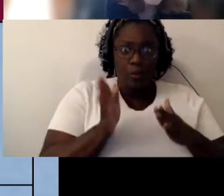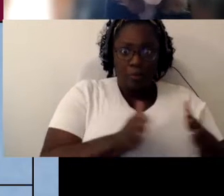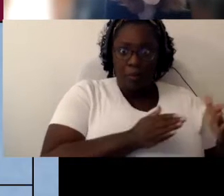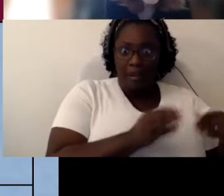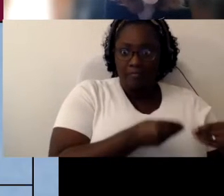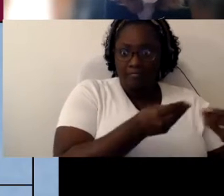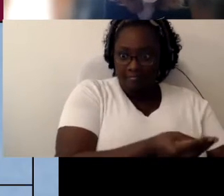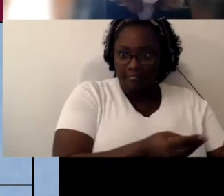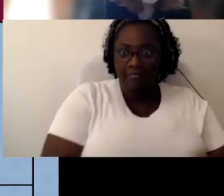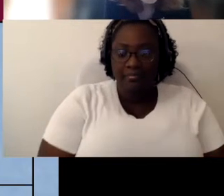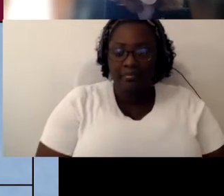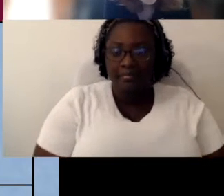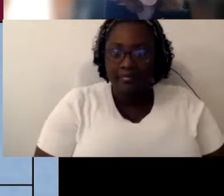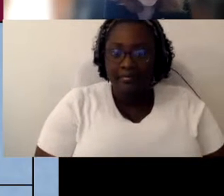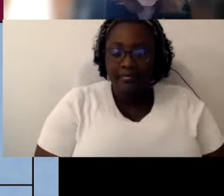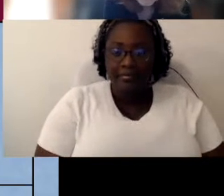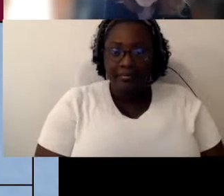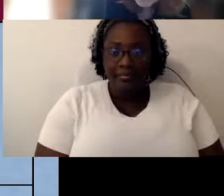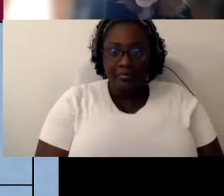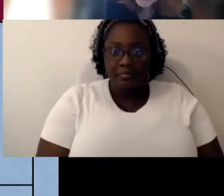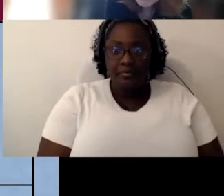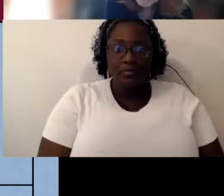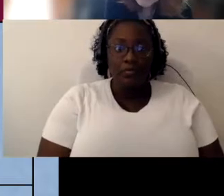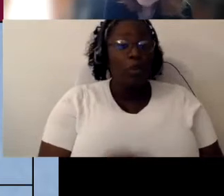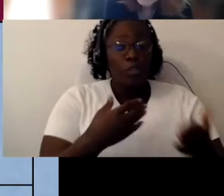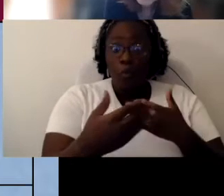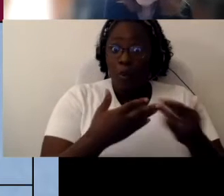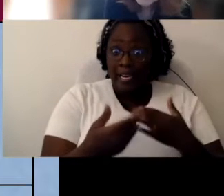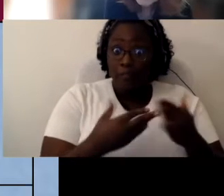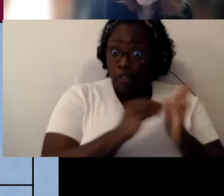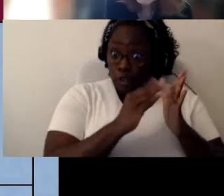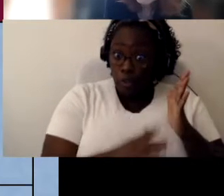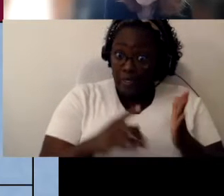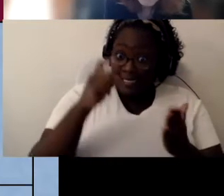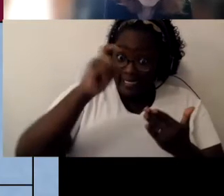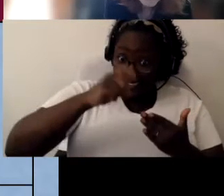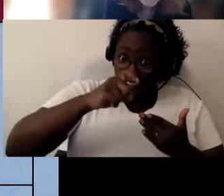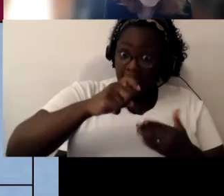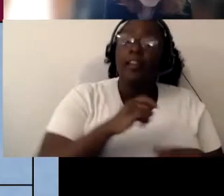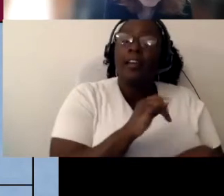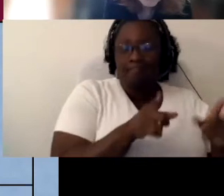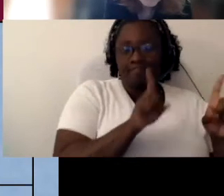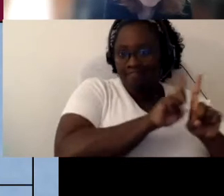So um whatever the materials are that the student needs that's what the intervener can do